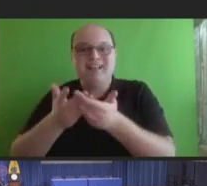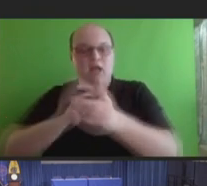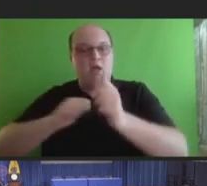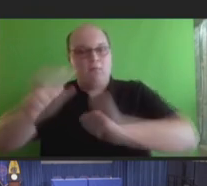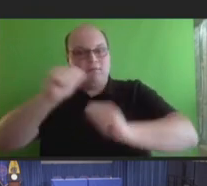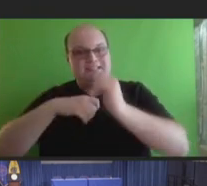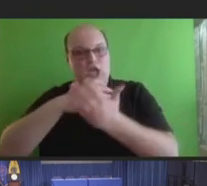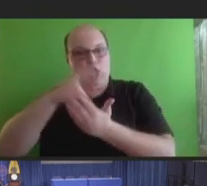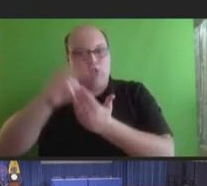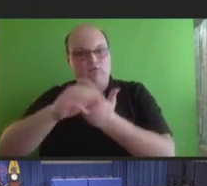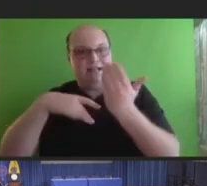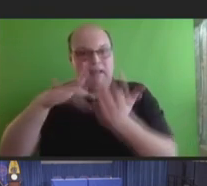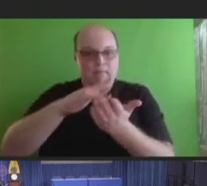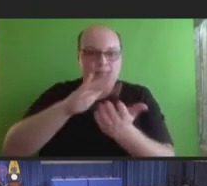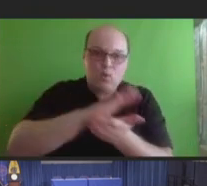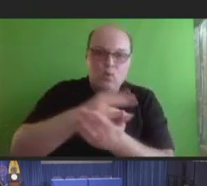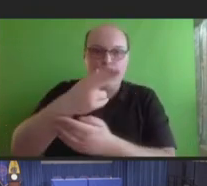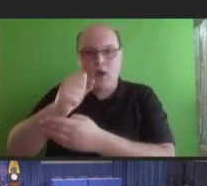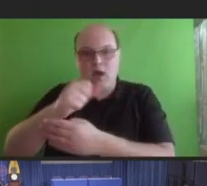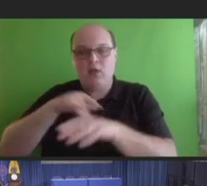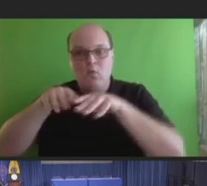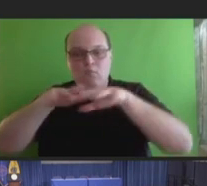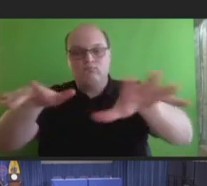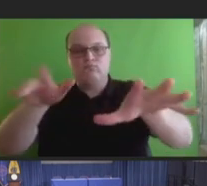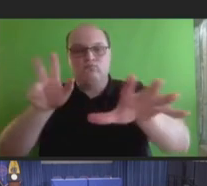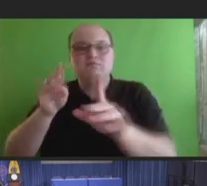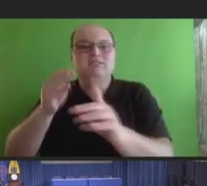middle schools and high schools across the country.